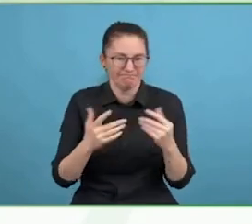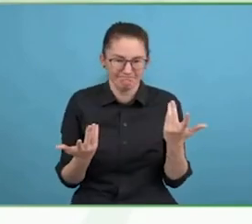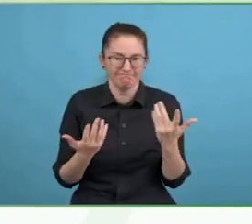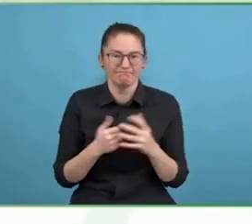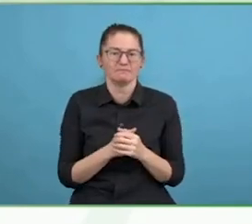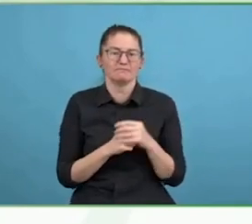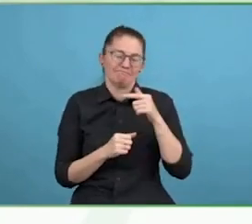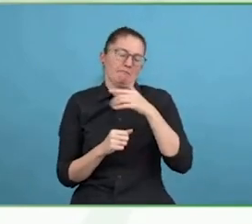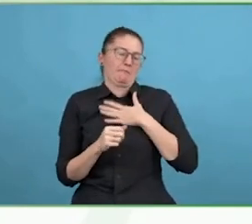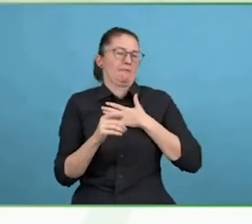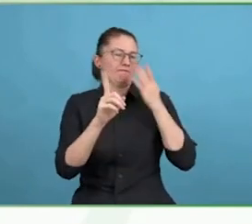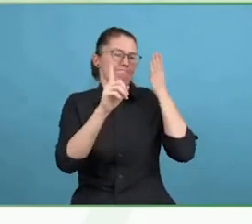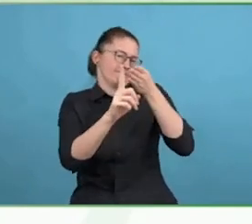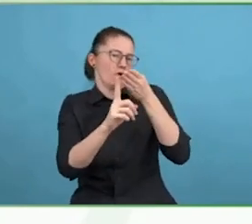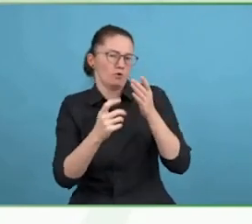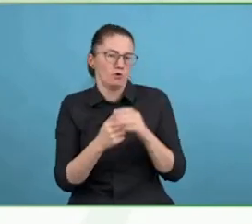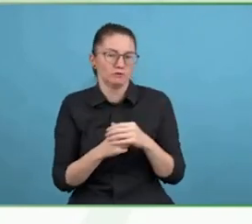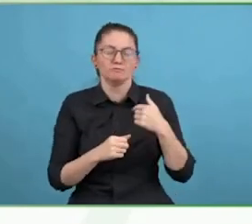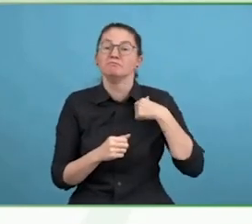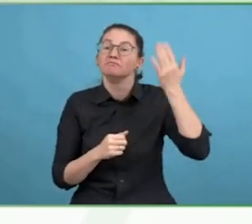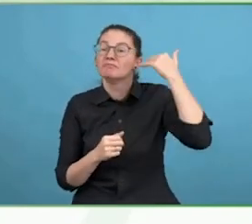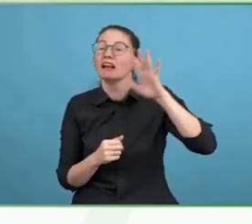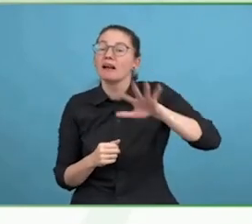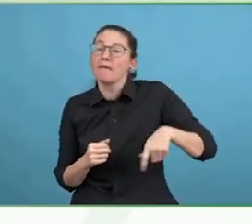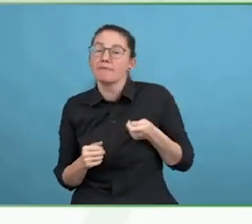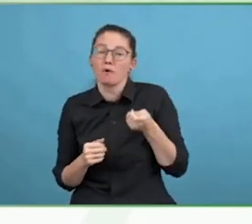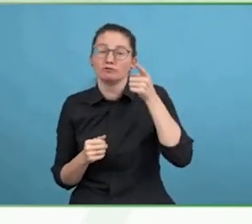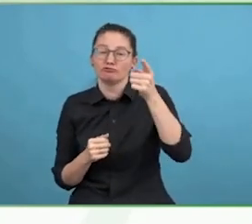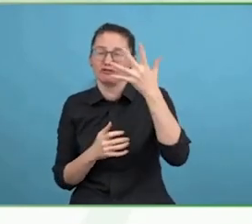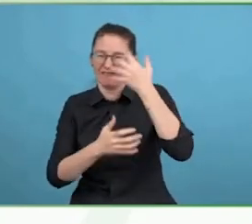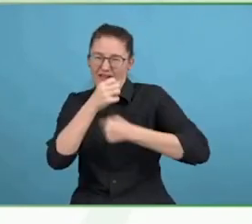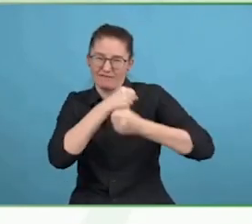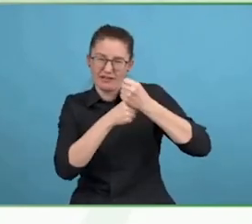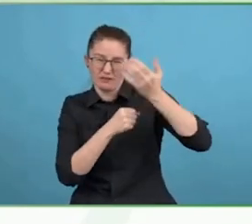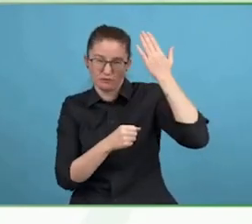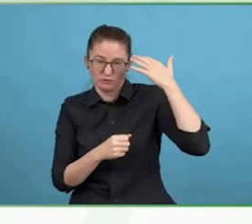This man was unable to work because of the fact she had never been given the right support.